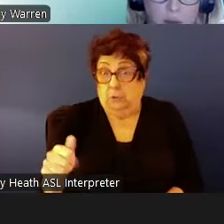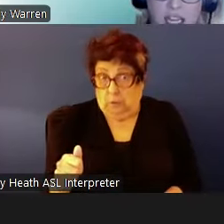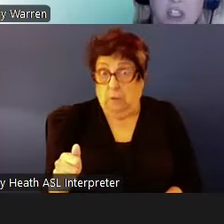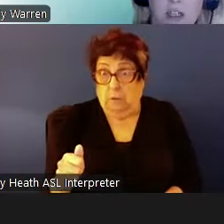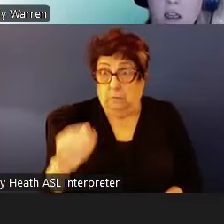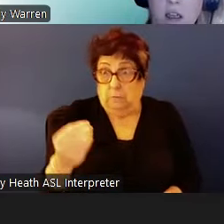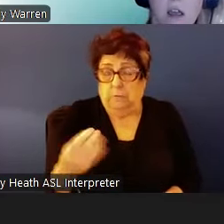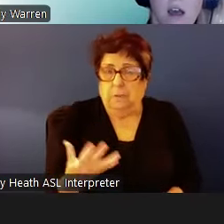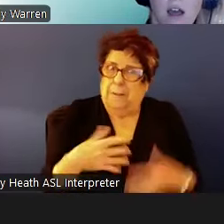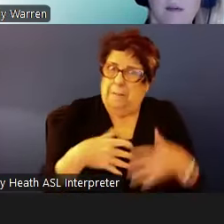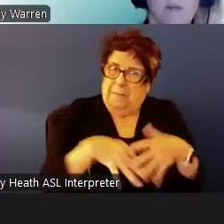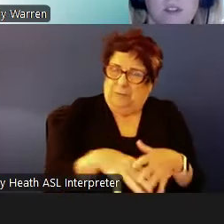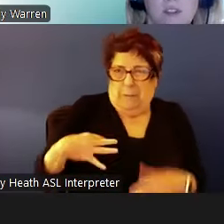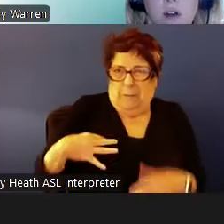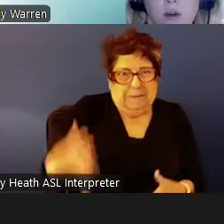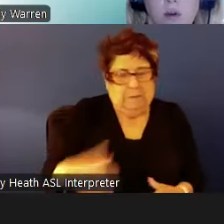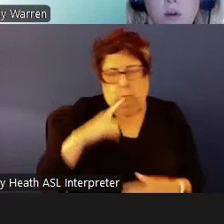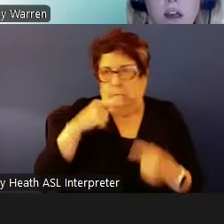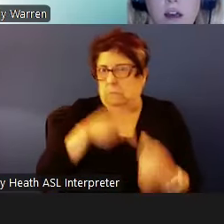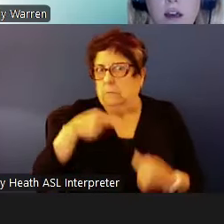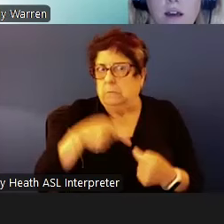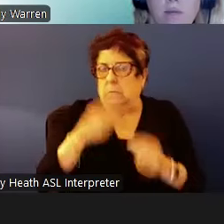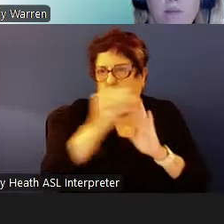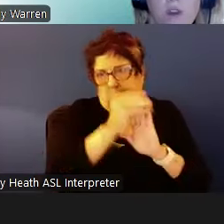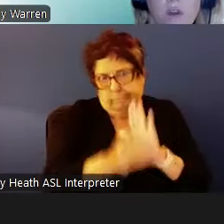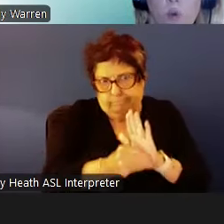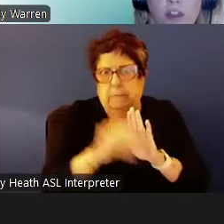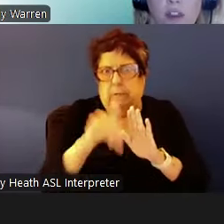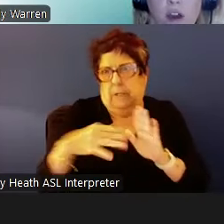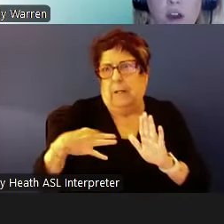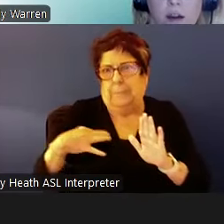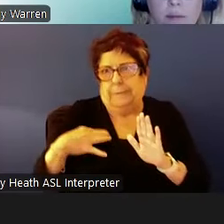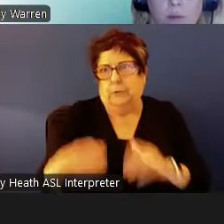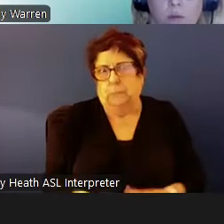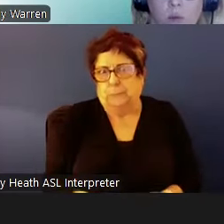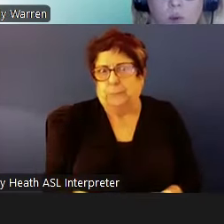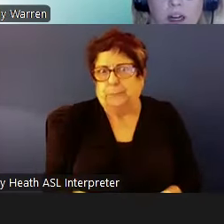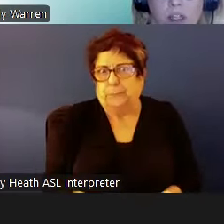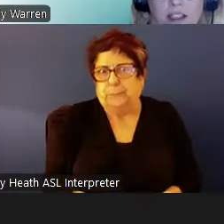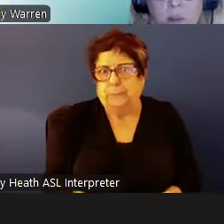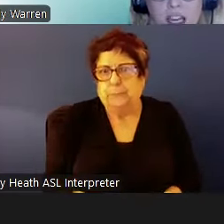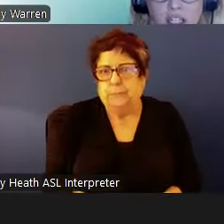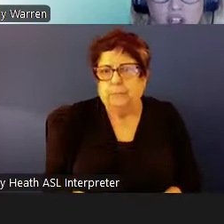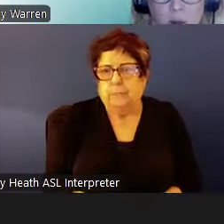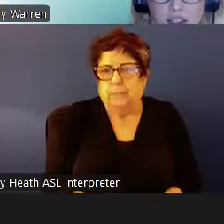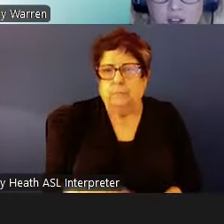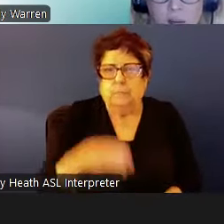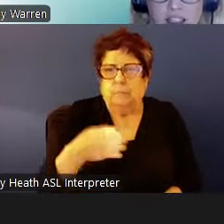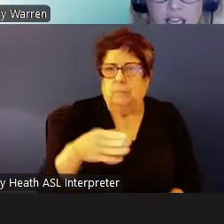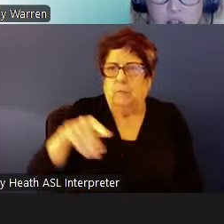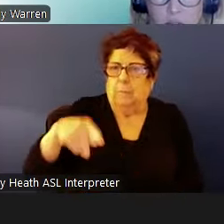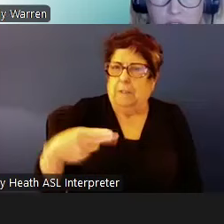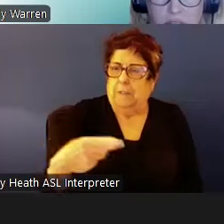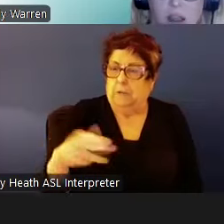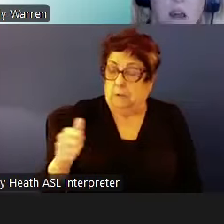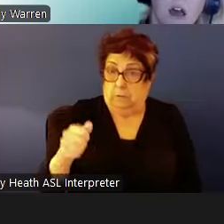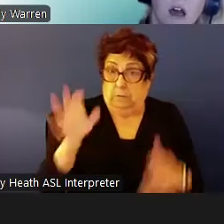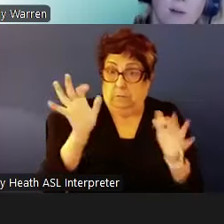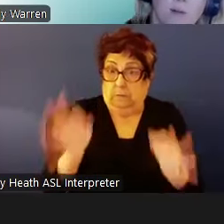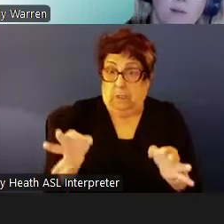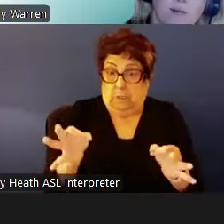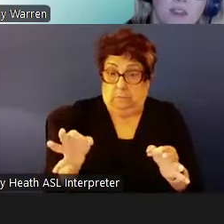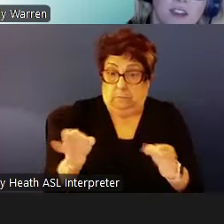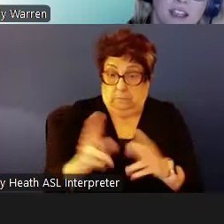application. So where it says the PHA determines the family's eligibility, if you have ever, if